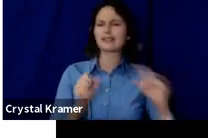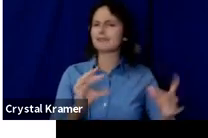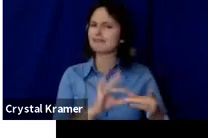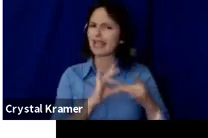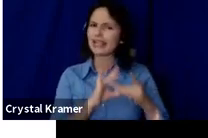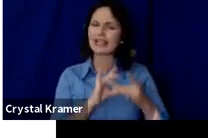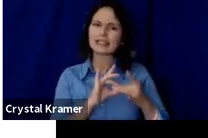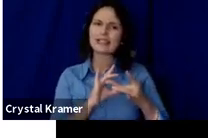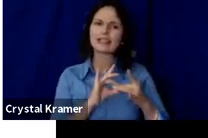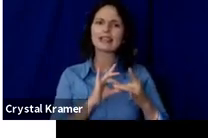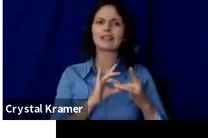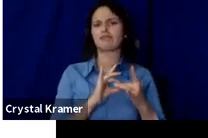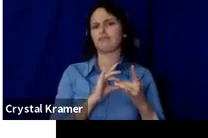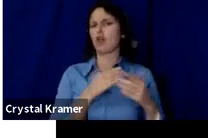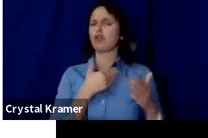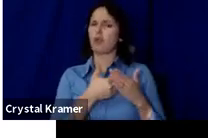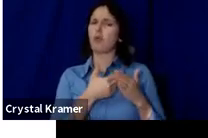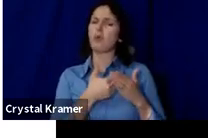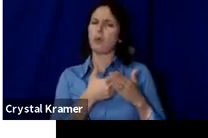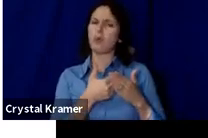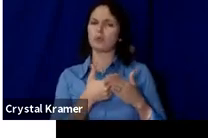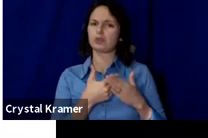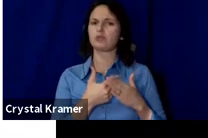you, are close to you.